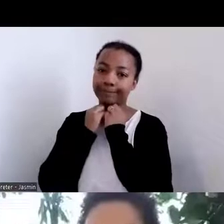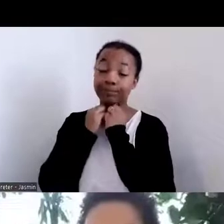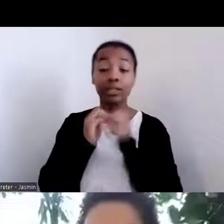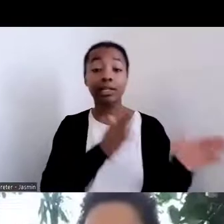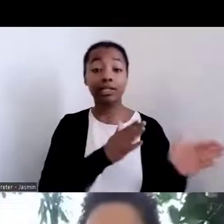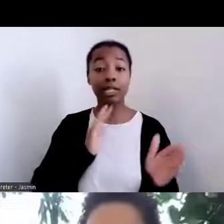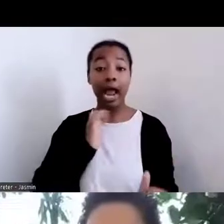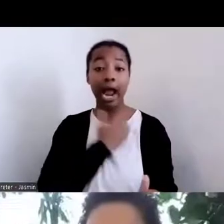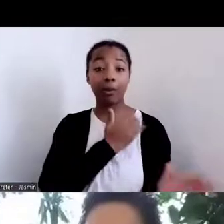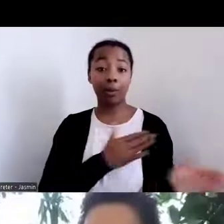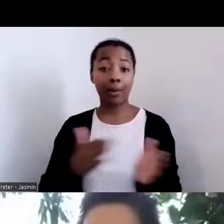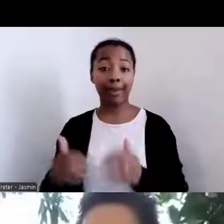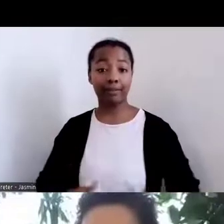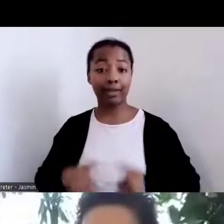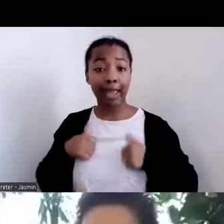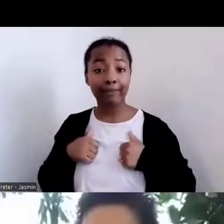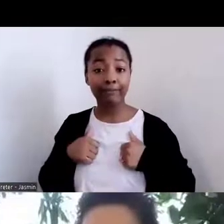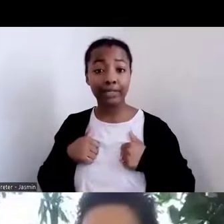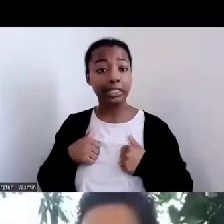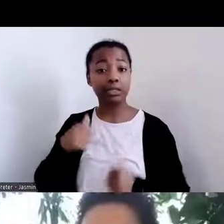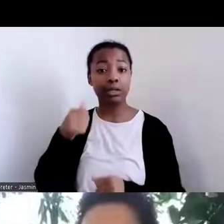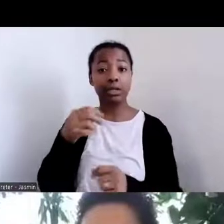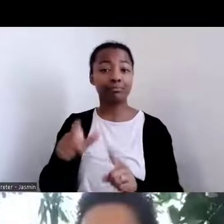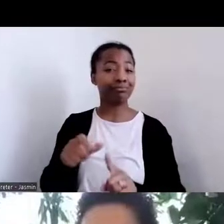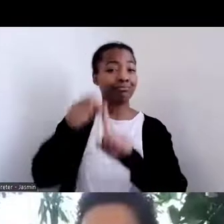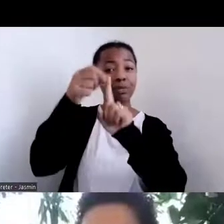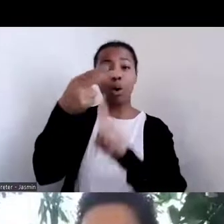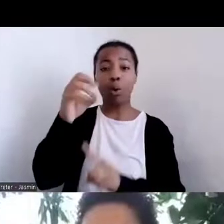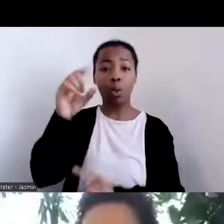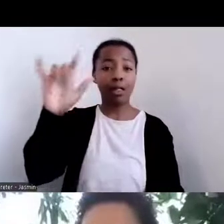And it sets really the framework of how do we do our work.